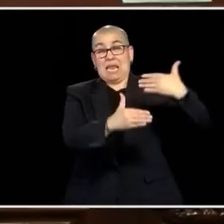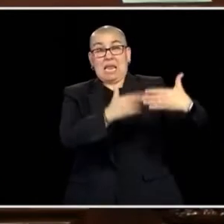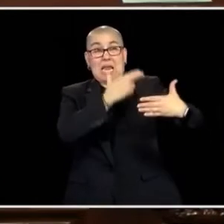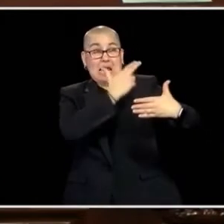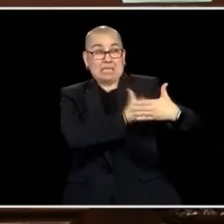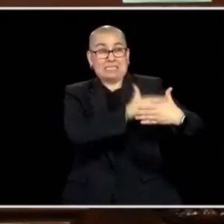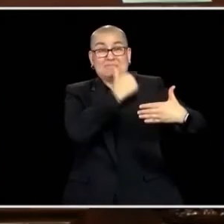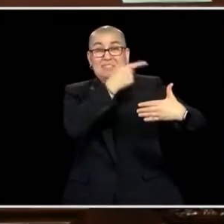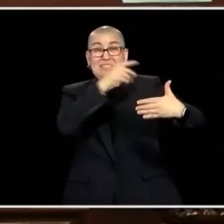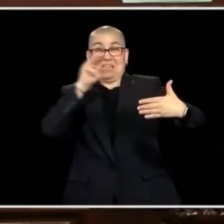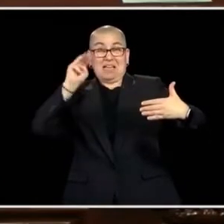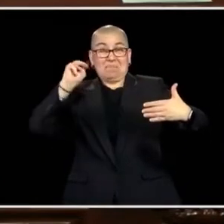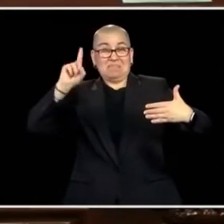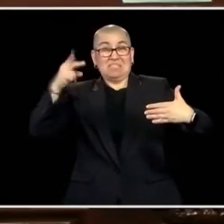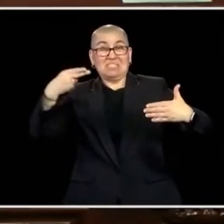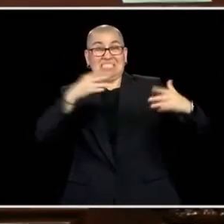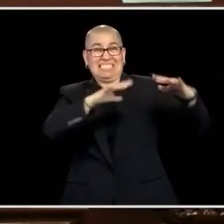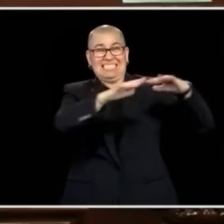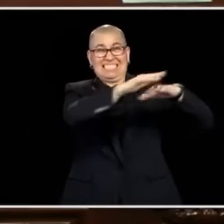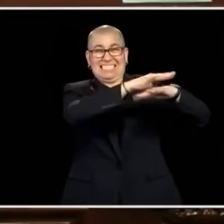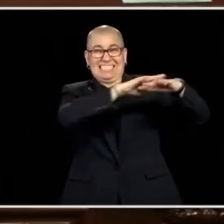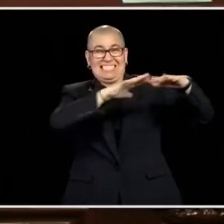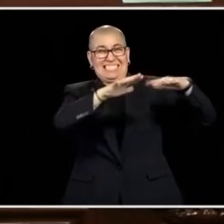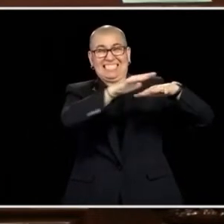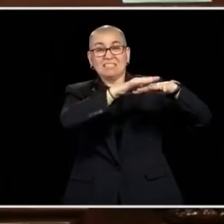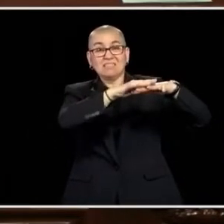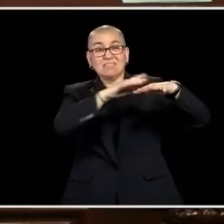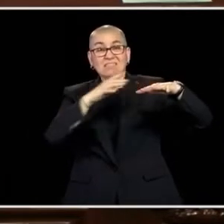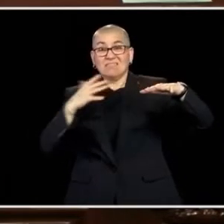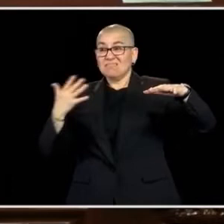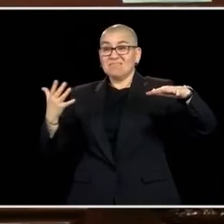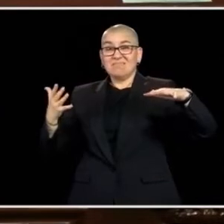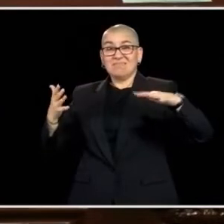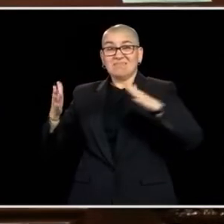AND WHILE THEY COORDINATED IT, THOUGH, SOMEBODY HAD TO OH DO THE WORK AND IN THAT CASE, IT WAS THE WOMEN AND MEN OF THE